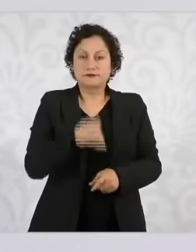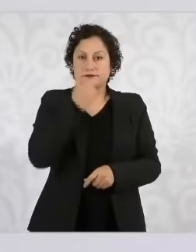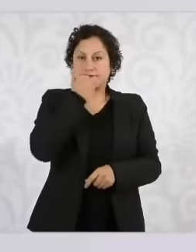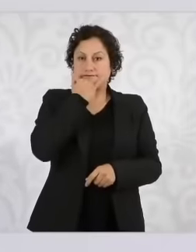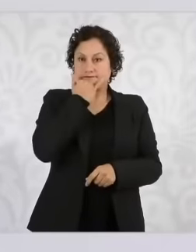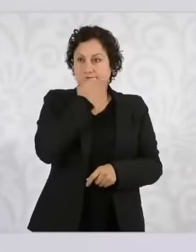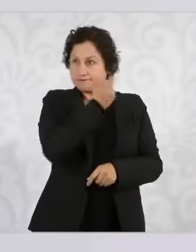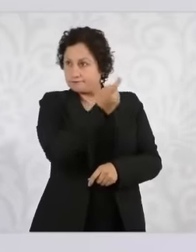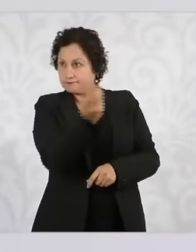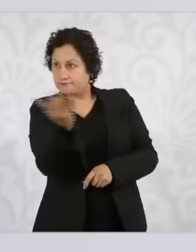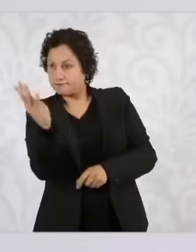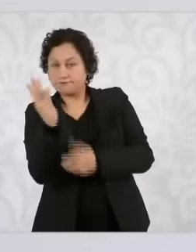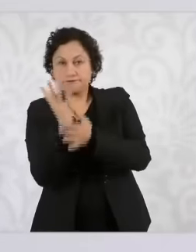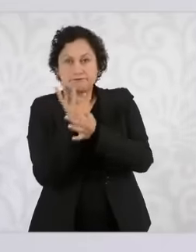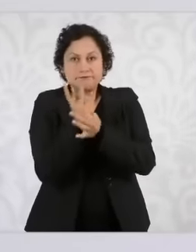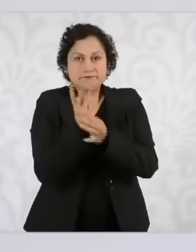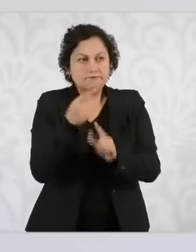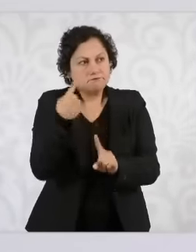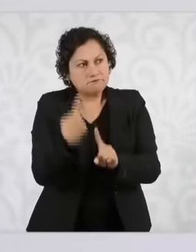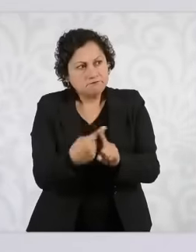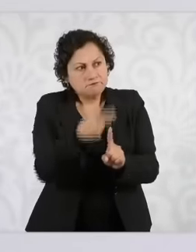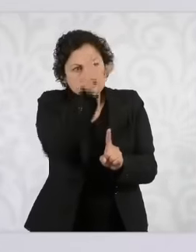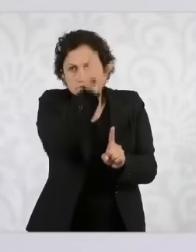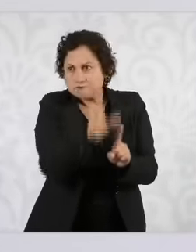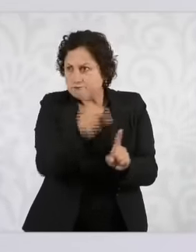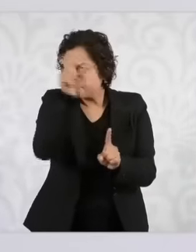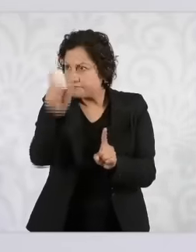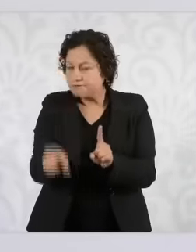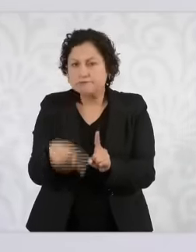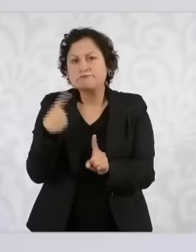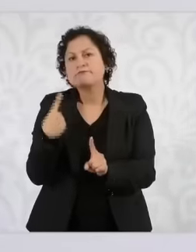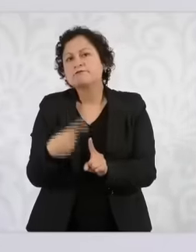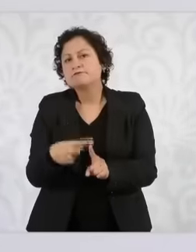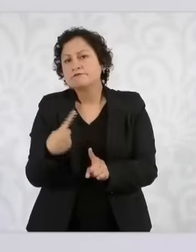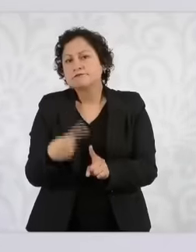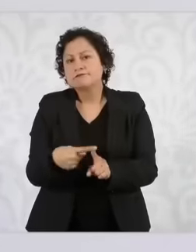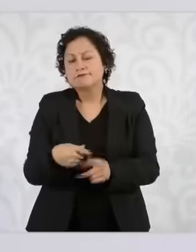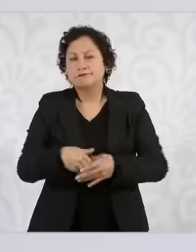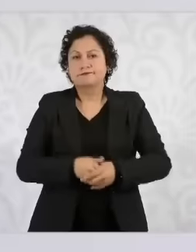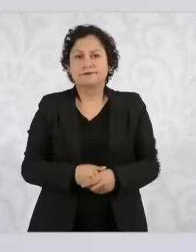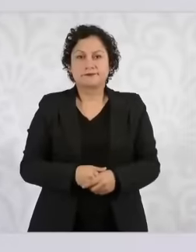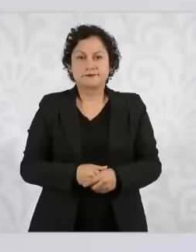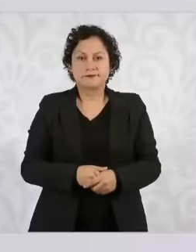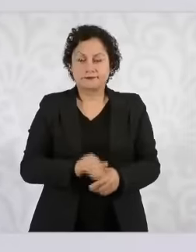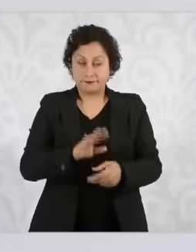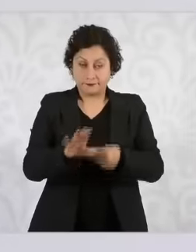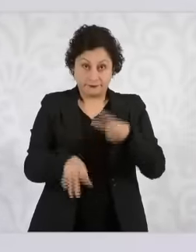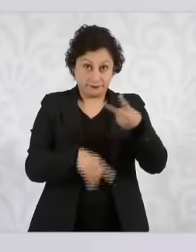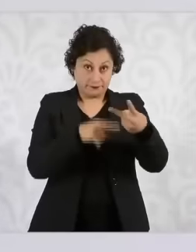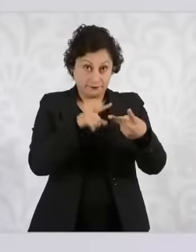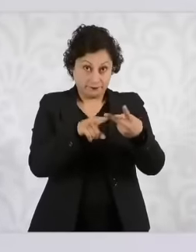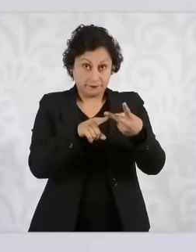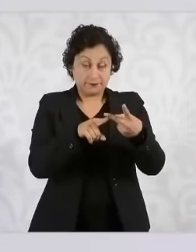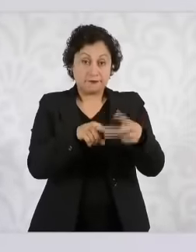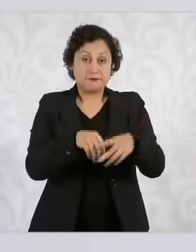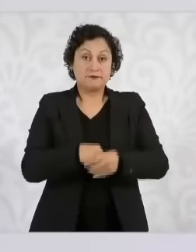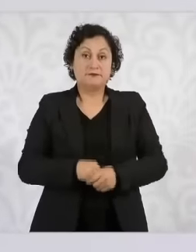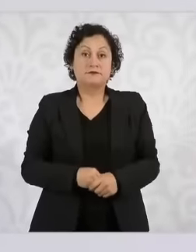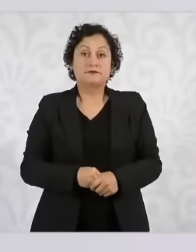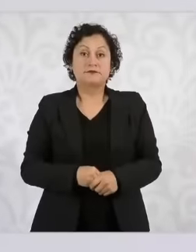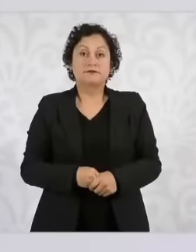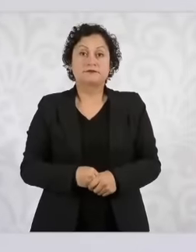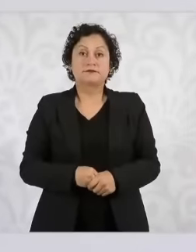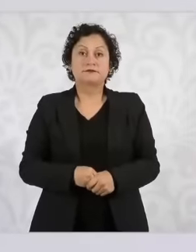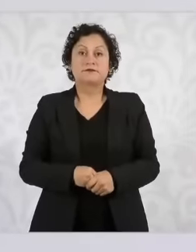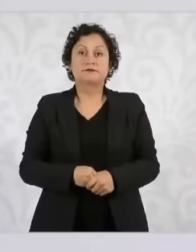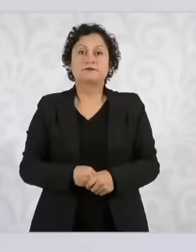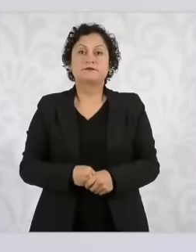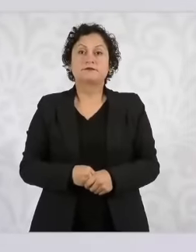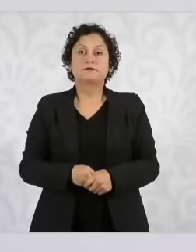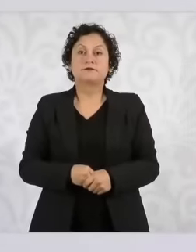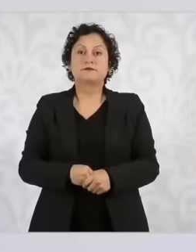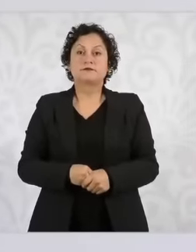begin with and secondly, who? is violating the law,